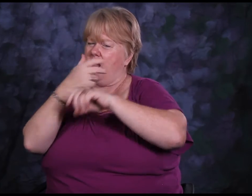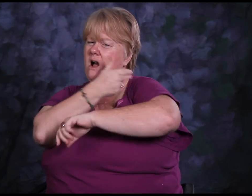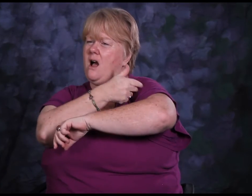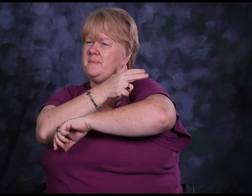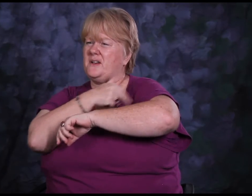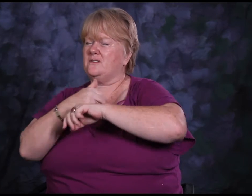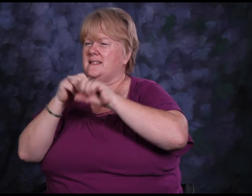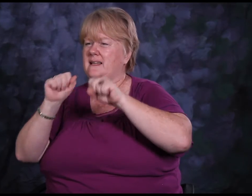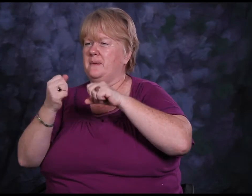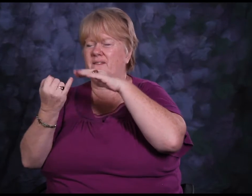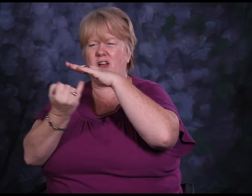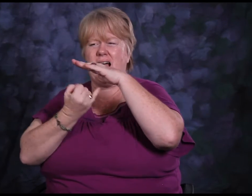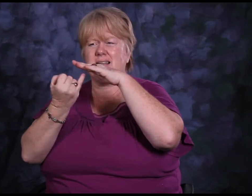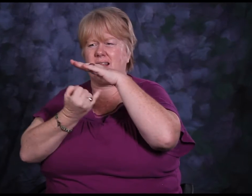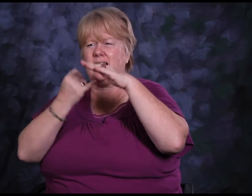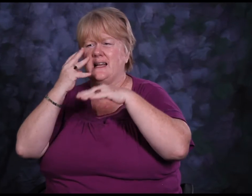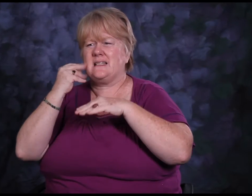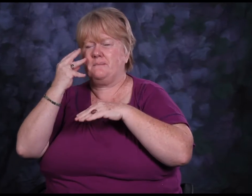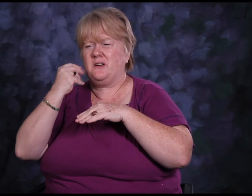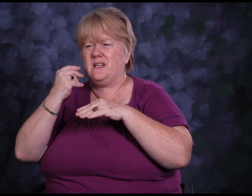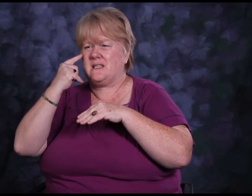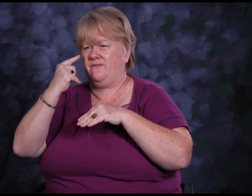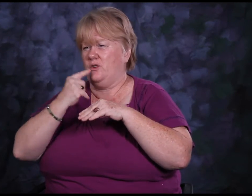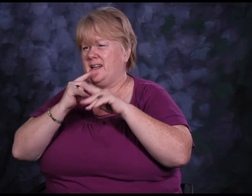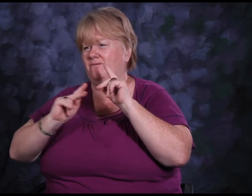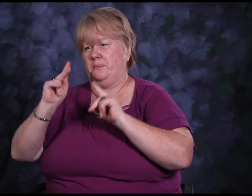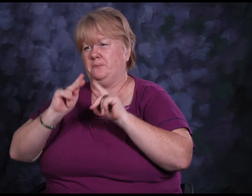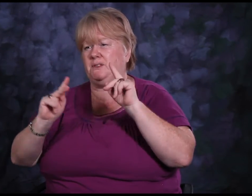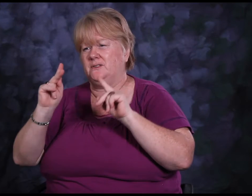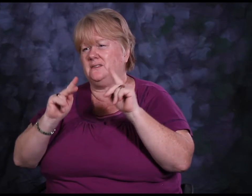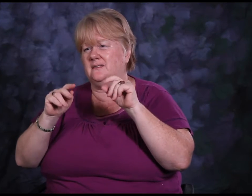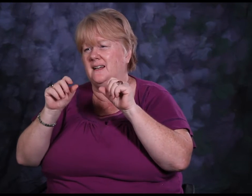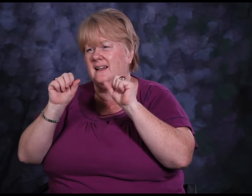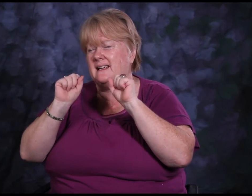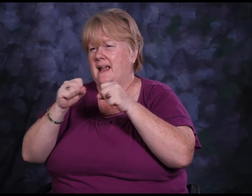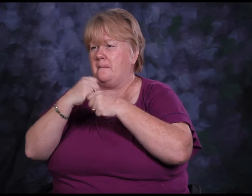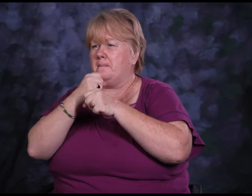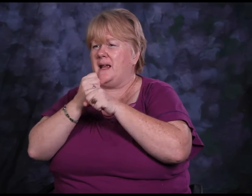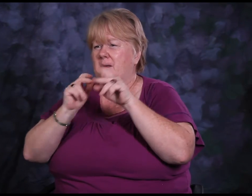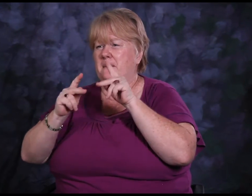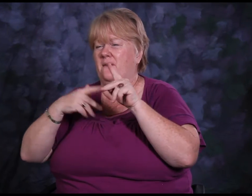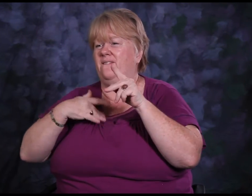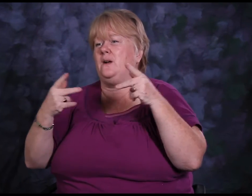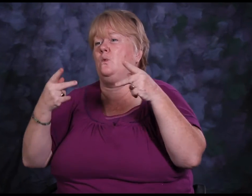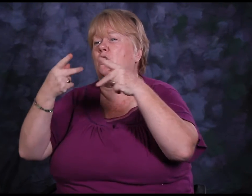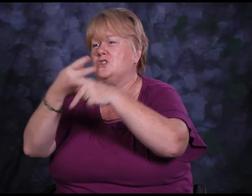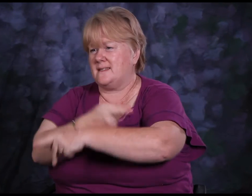and no videophones and it can be a very isolating experience for Deaf people, and can make us feel even worse.